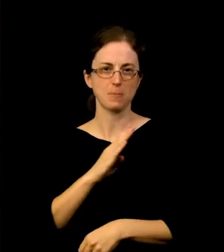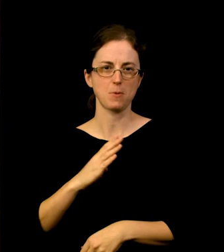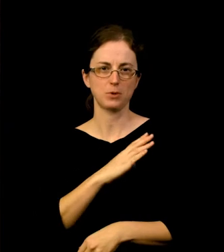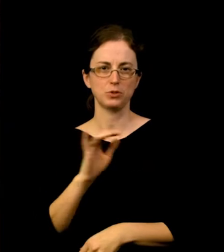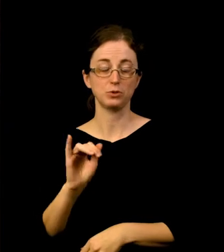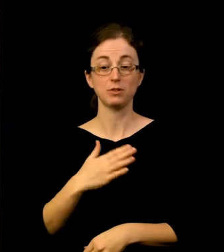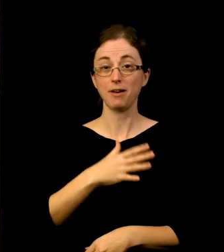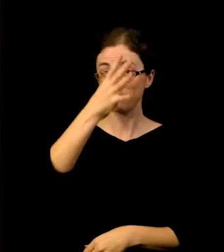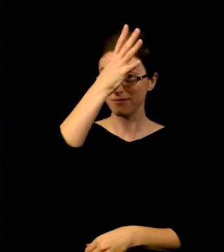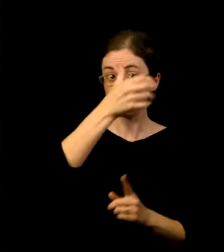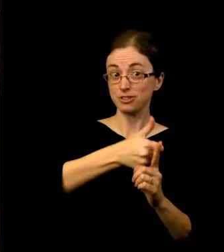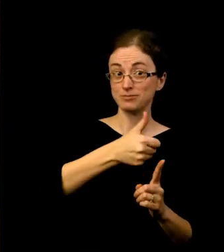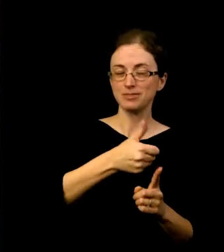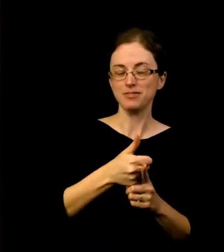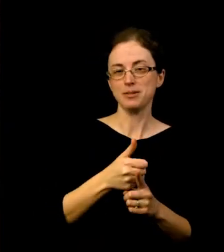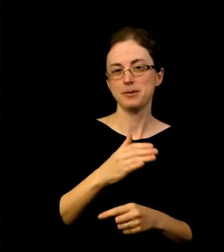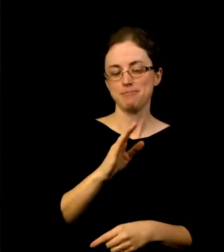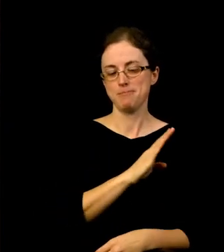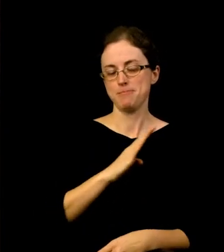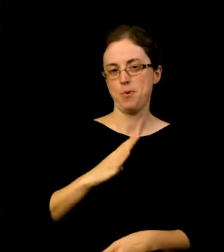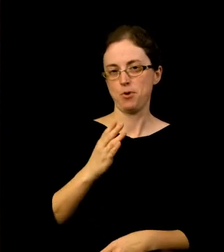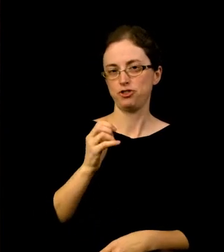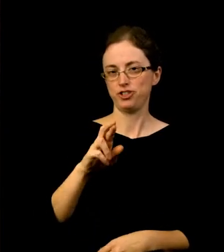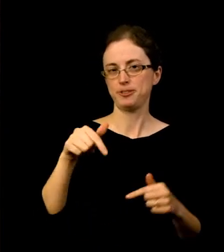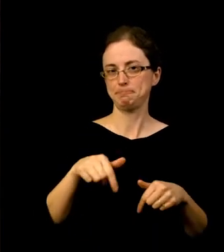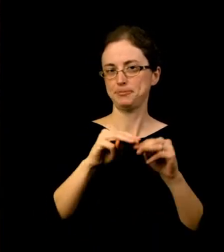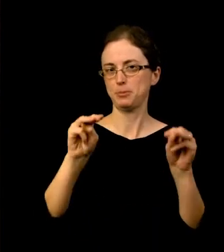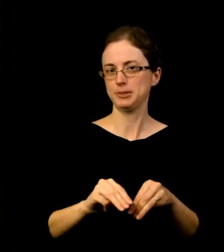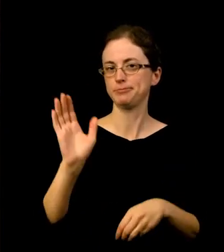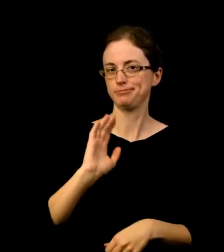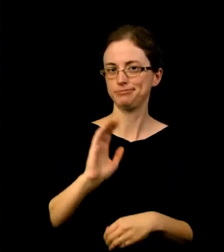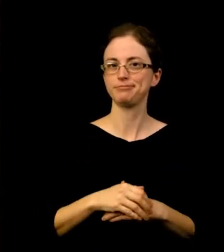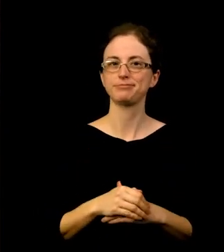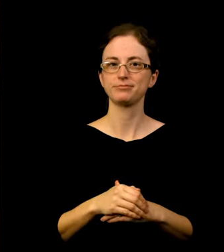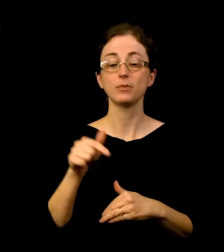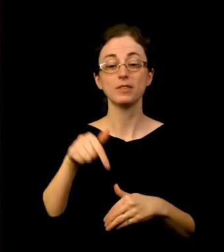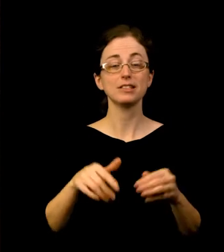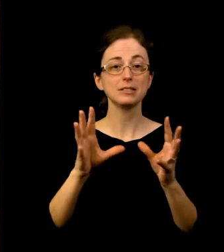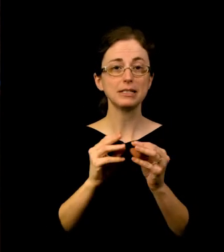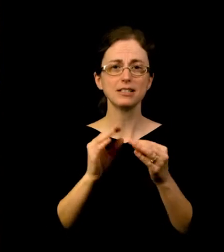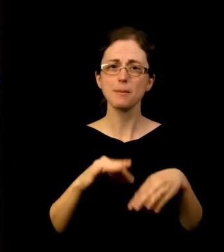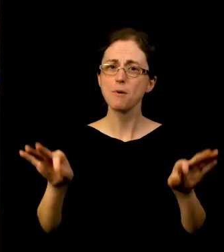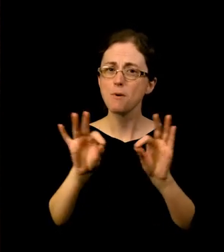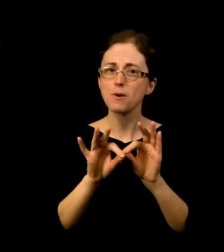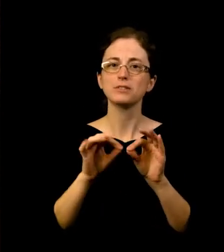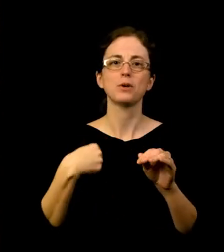This Annual Meeting is an important forum through which we members, distinguished stakeholders all, catch-up